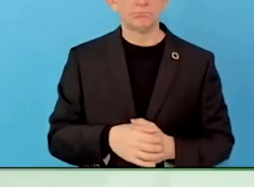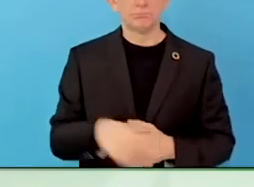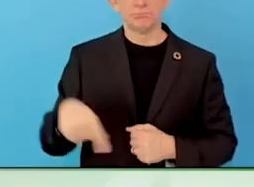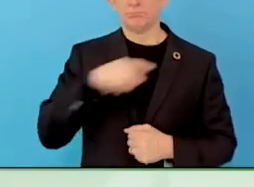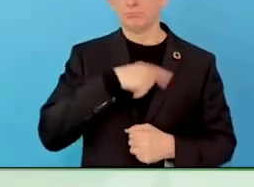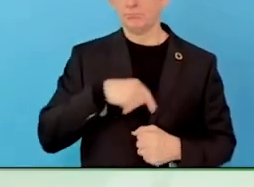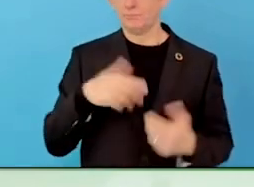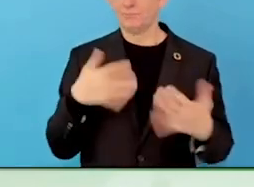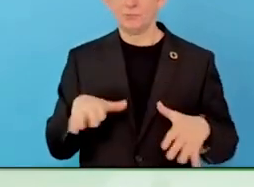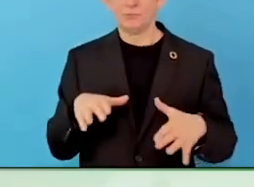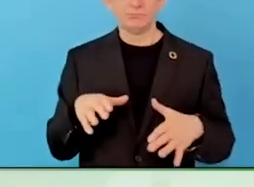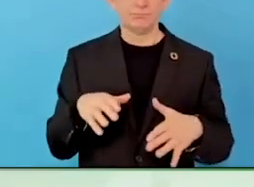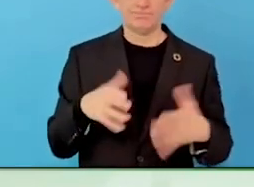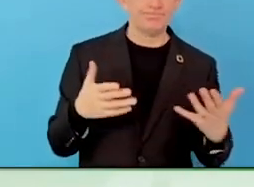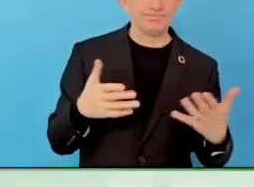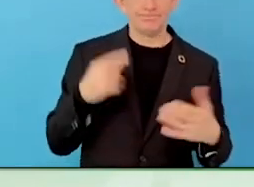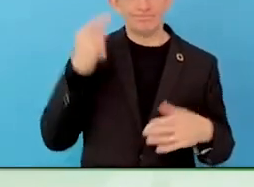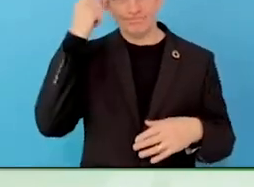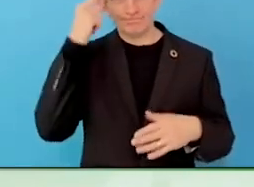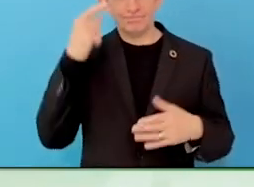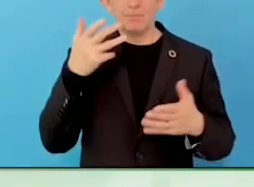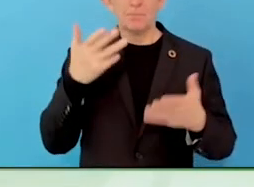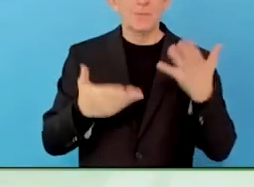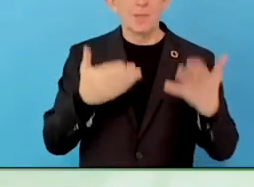disability competence or whatever, companies listen.